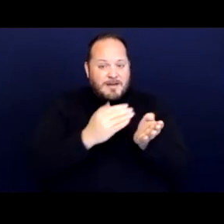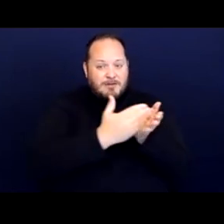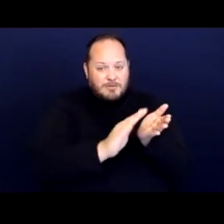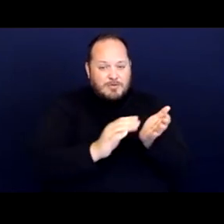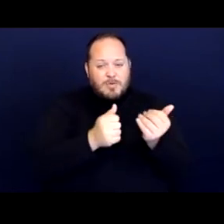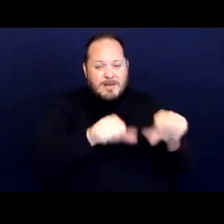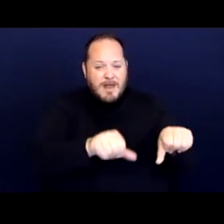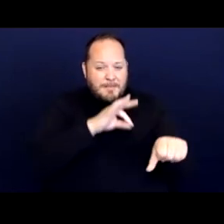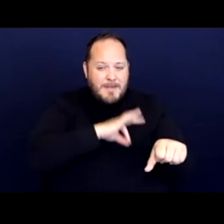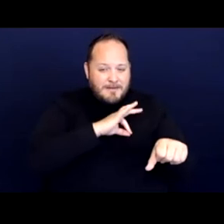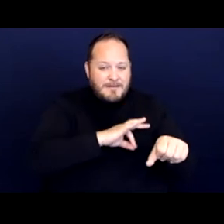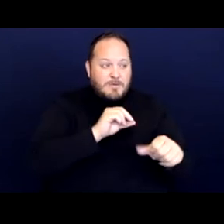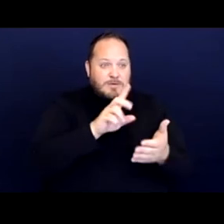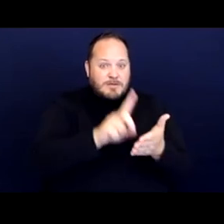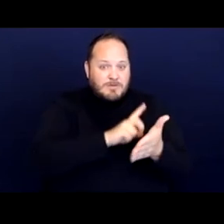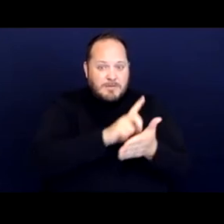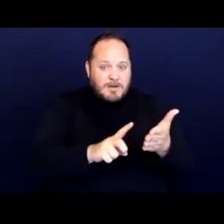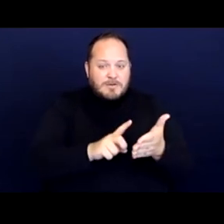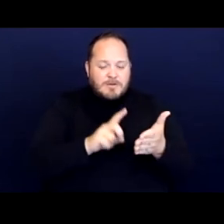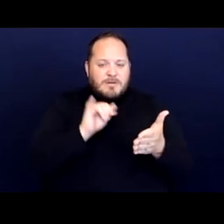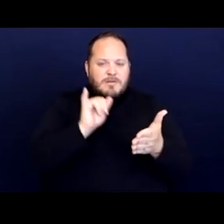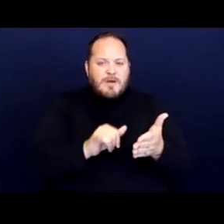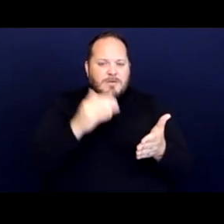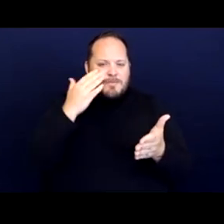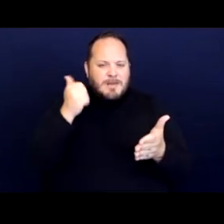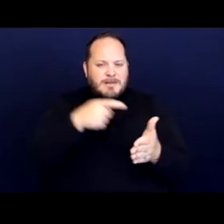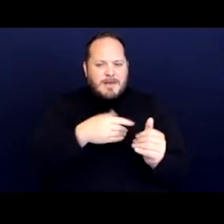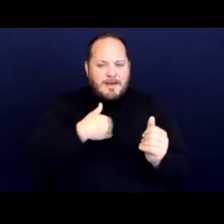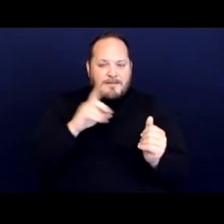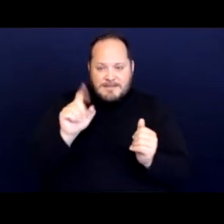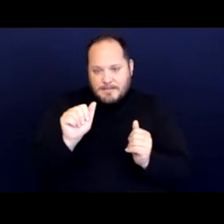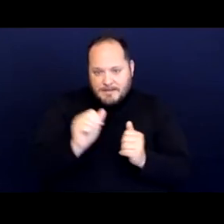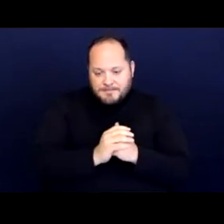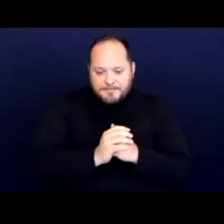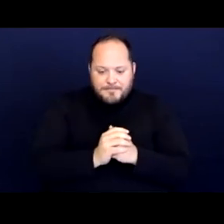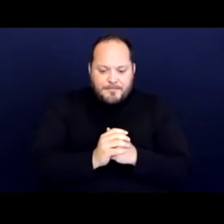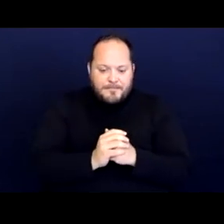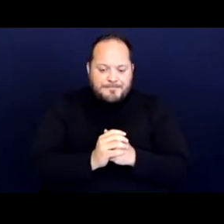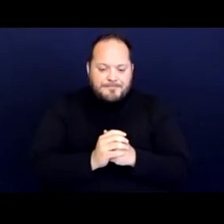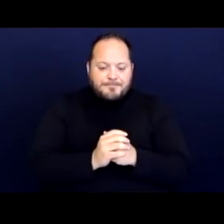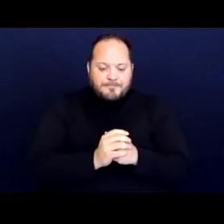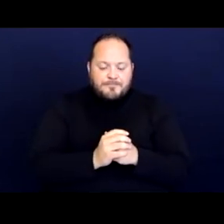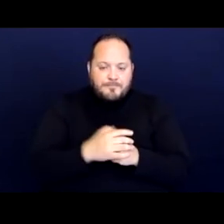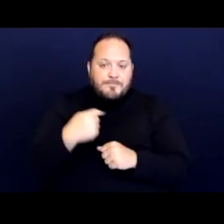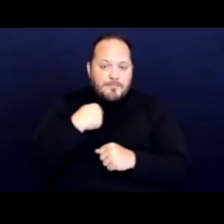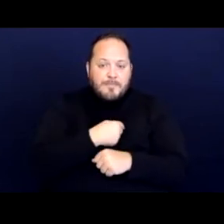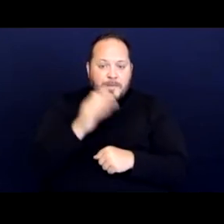or discrimination was by reason of their disabilities. We're going to talk about some of these elements